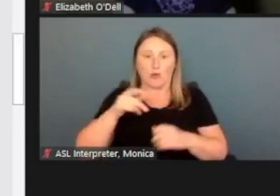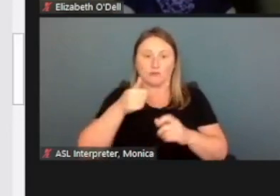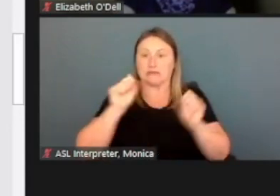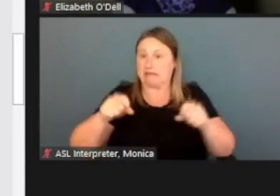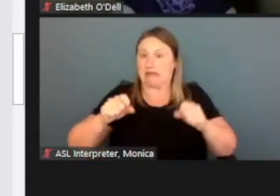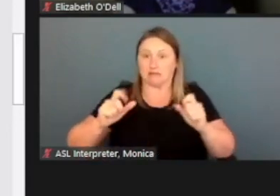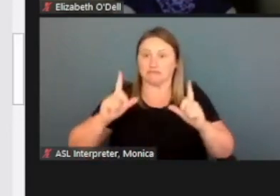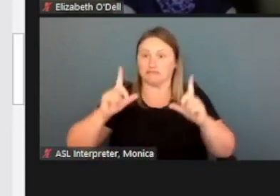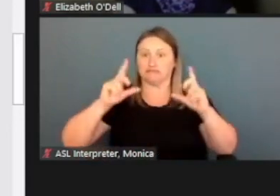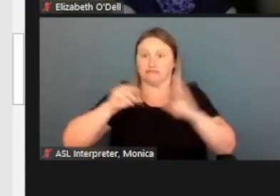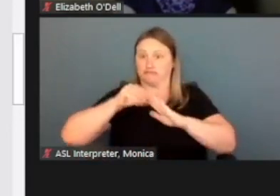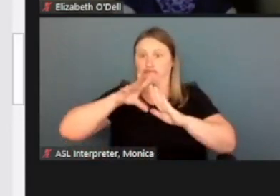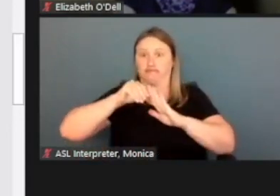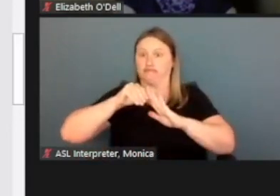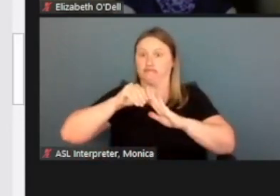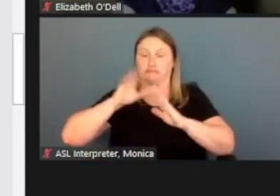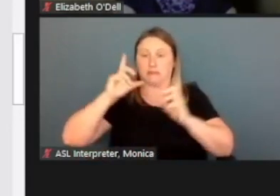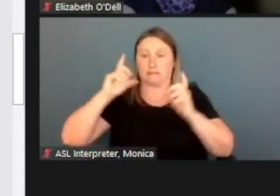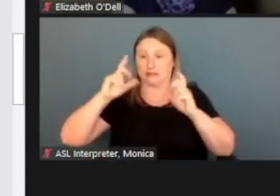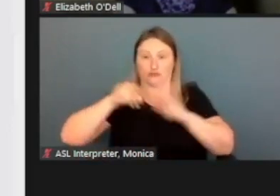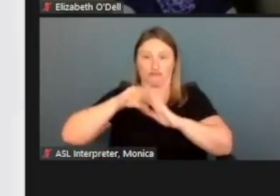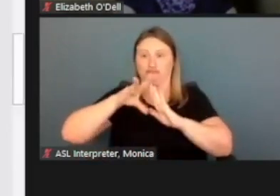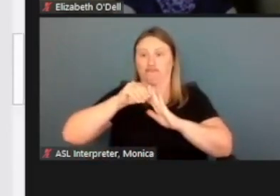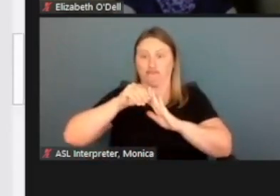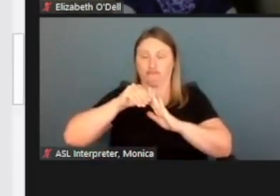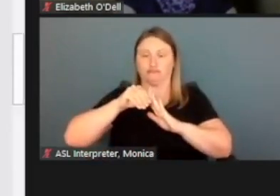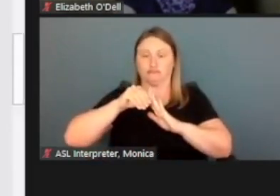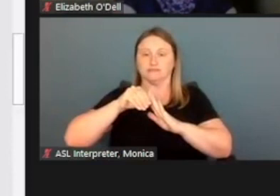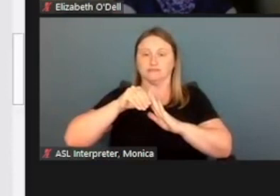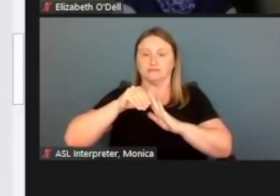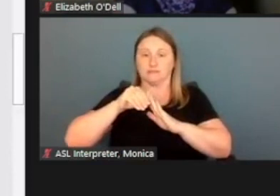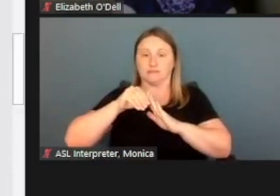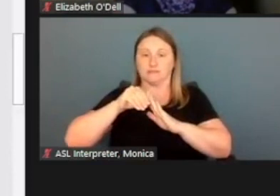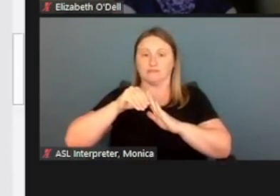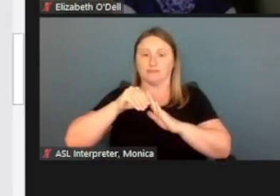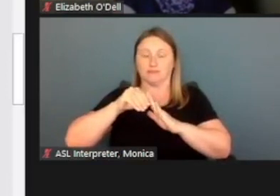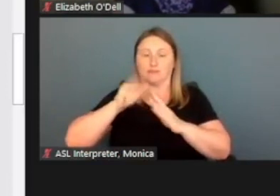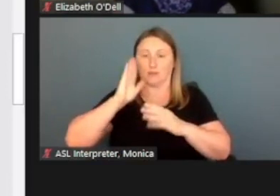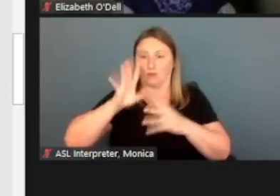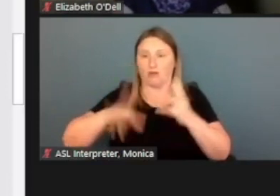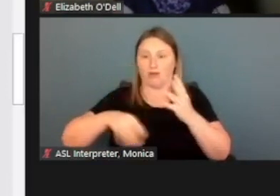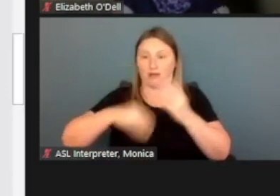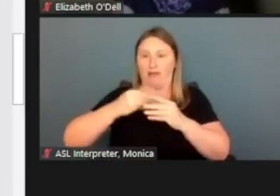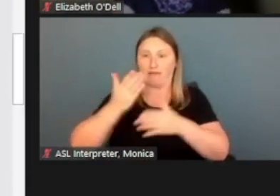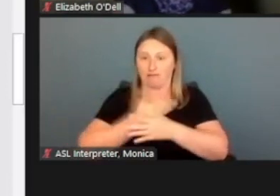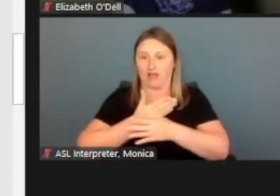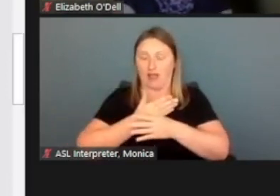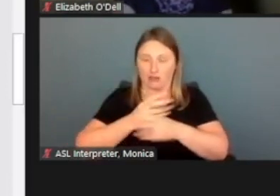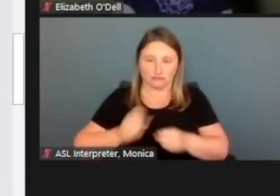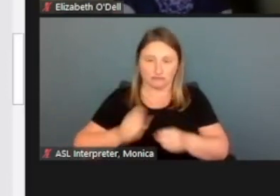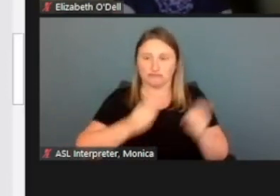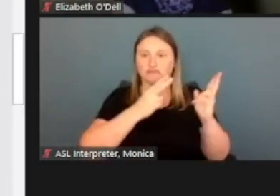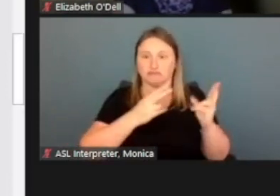Oh there's my, let me just take a picture, snap it. It'll show there, I can add that file and I'm done.